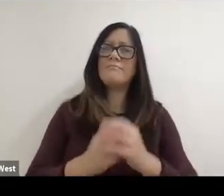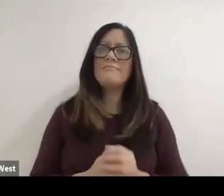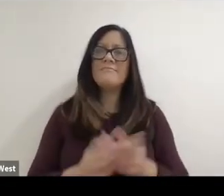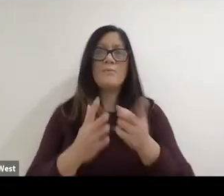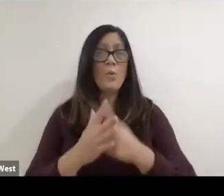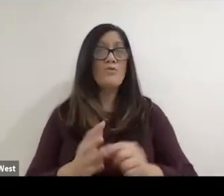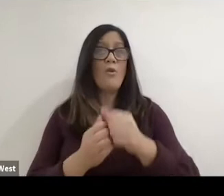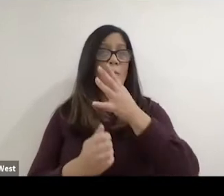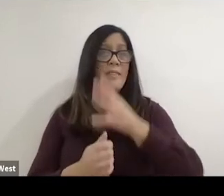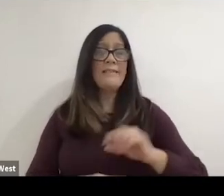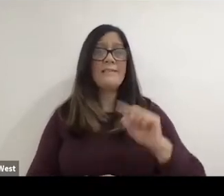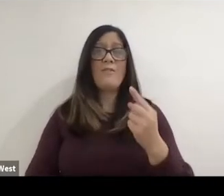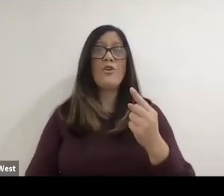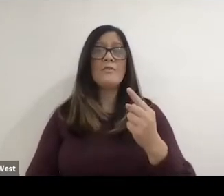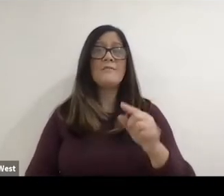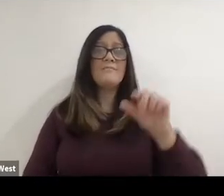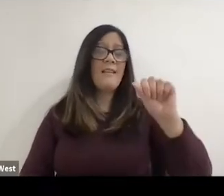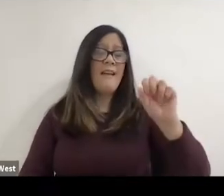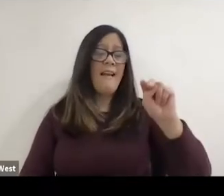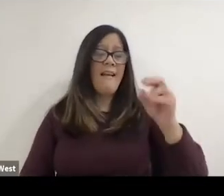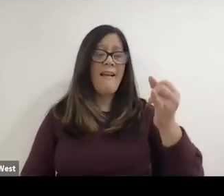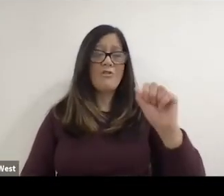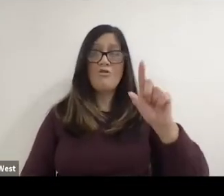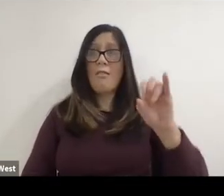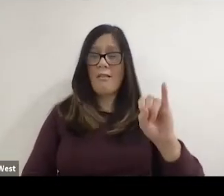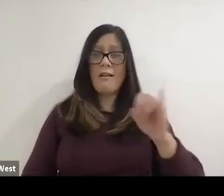Let's start off with ladies first, Anjali. Tell us about your experience,